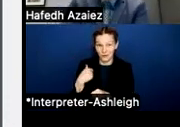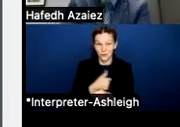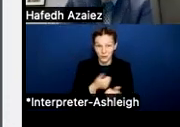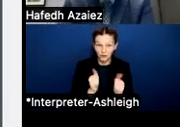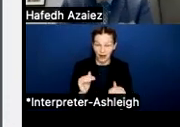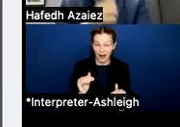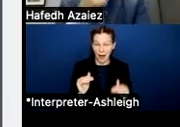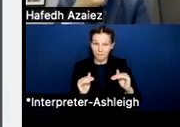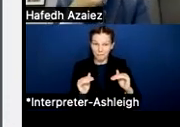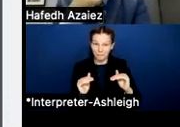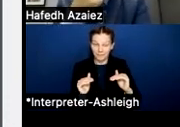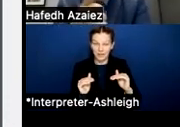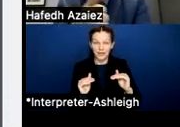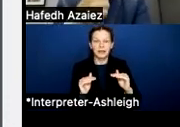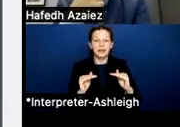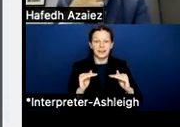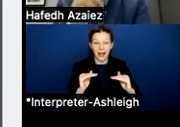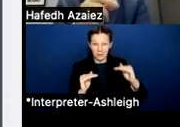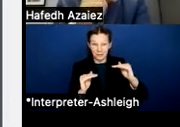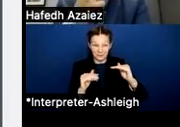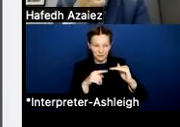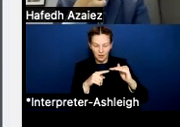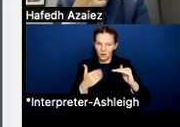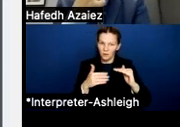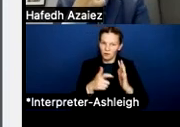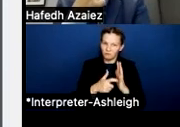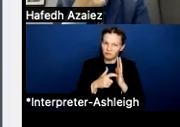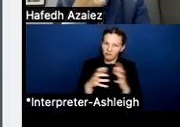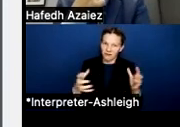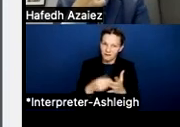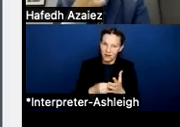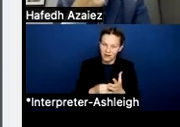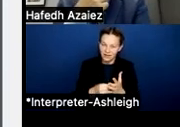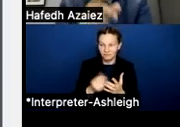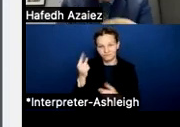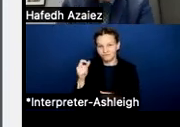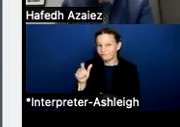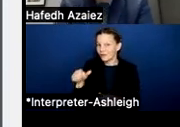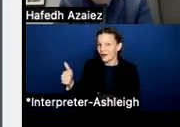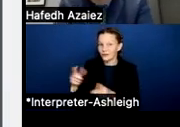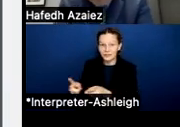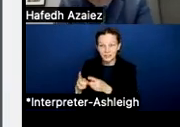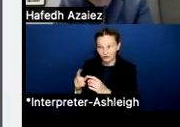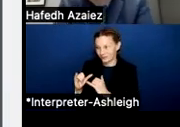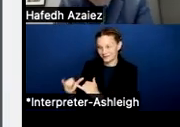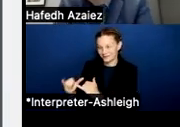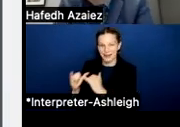it does take a significant amount of money to get there, and every other district is feeling that same pressure to try and get that to market because every one of them wants